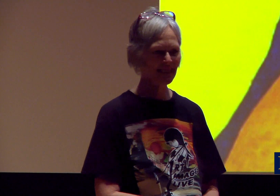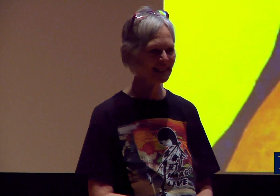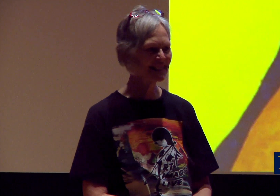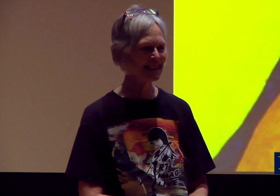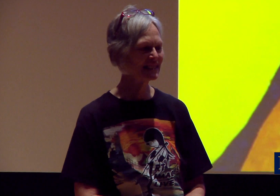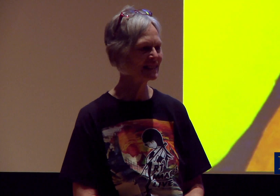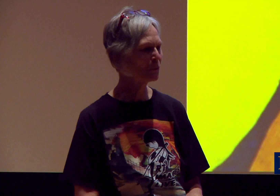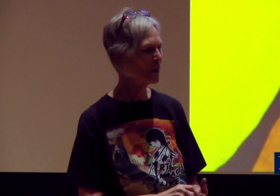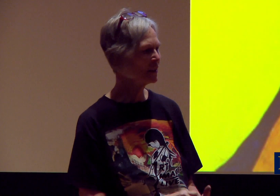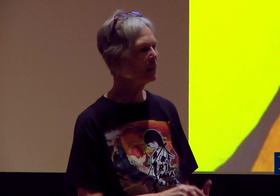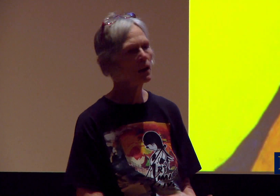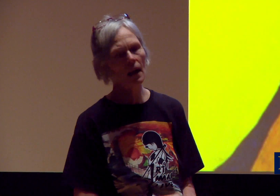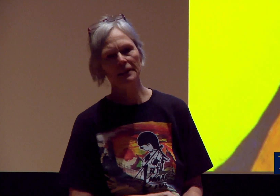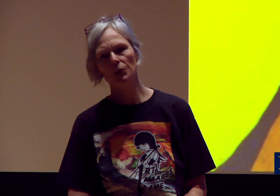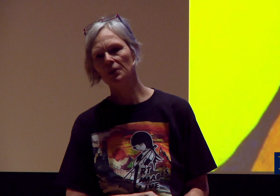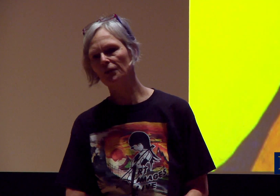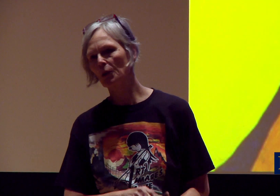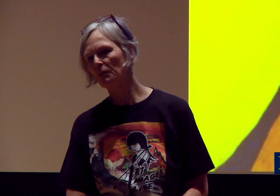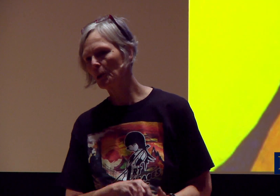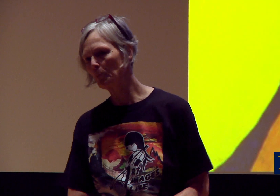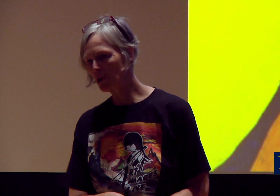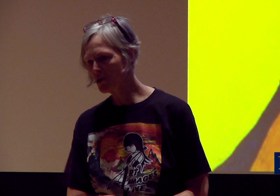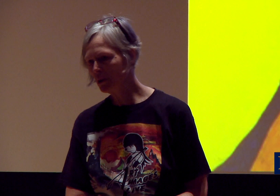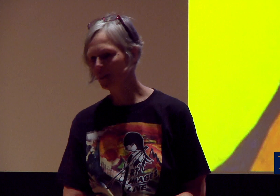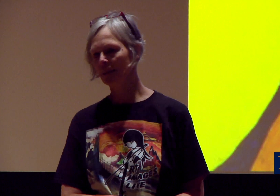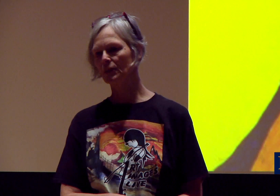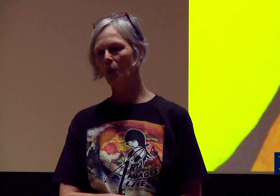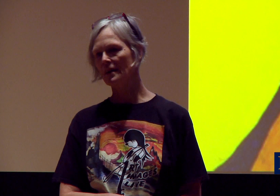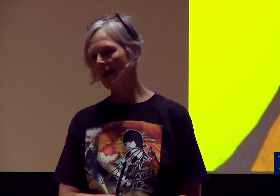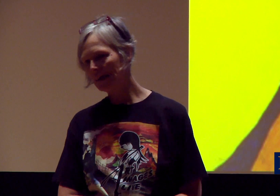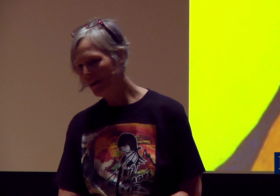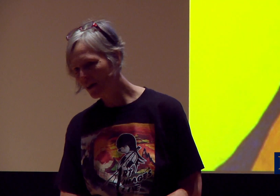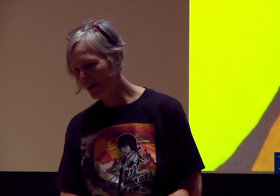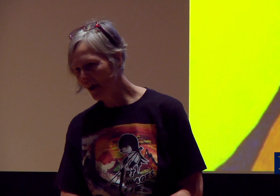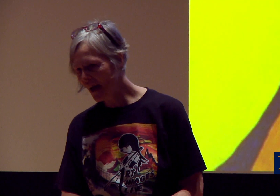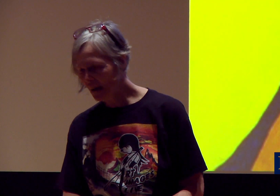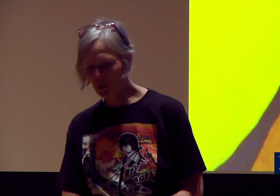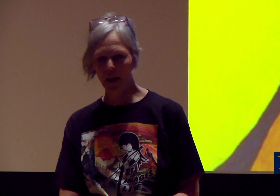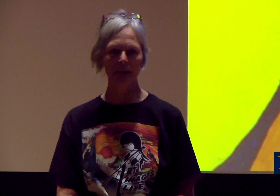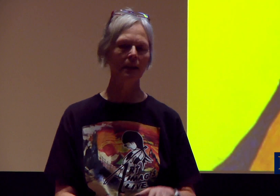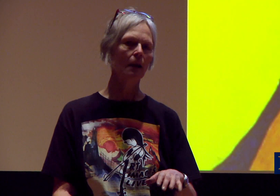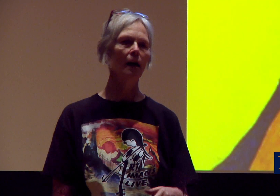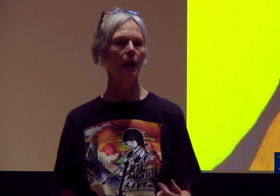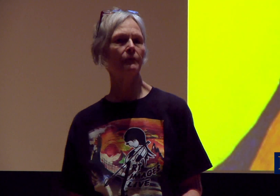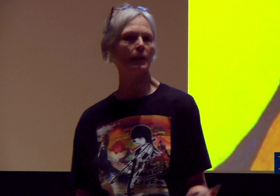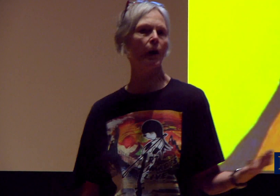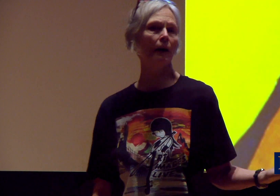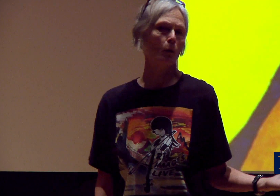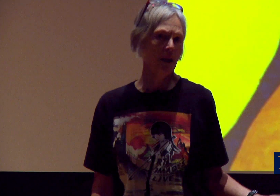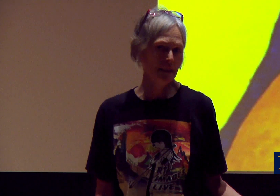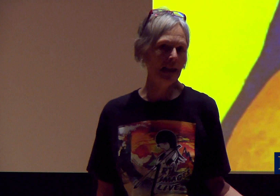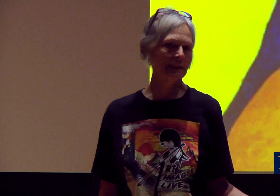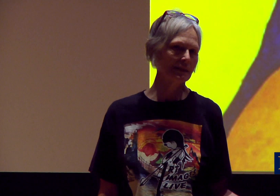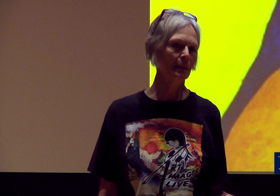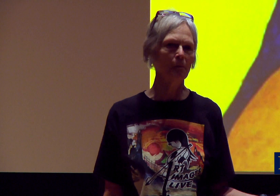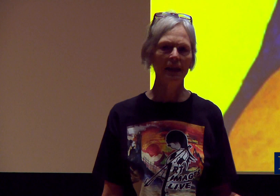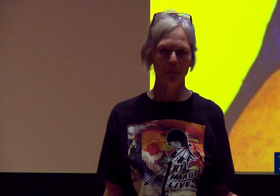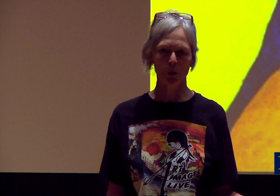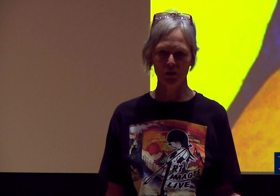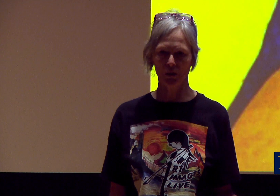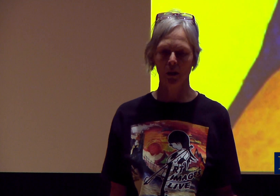The art I do is very, very personal. That's why it's hard to advertise. I’ve go to figure out a way, I guess, to make it personal,